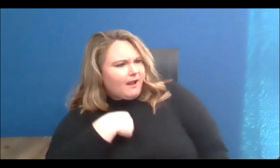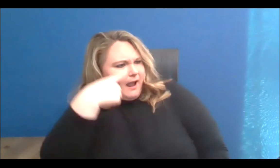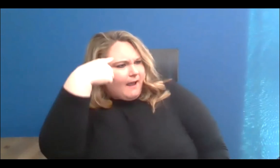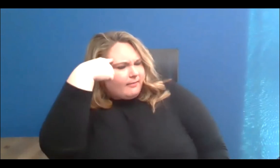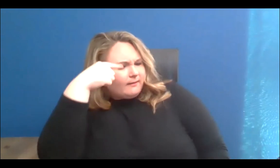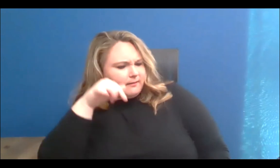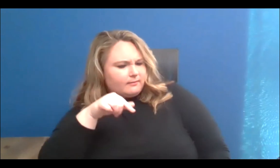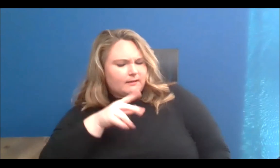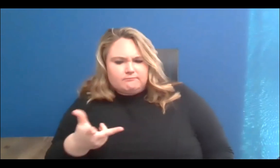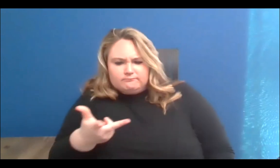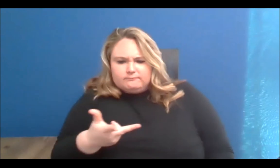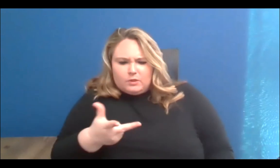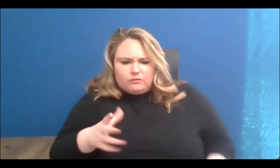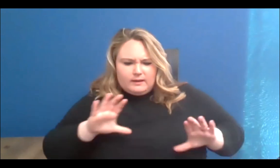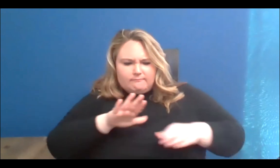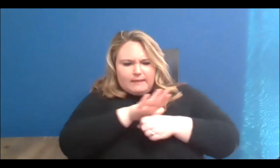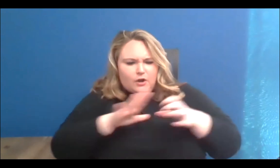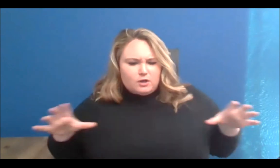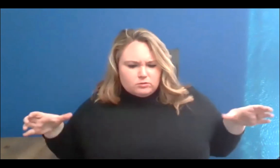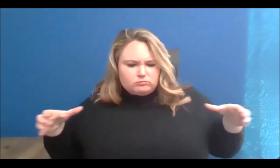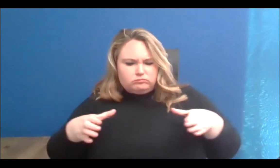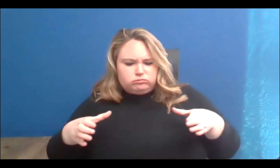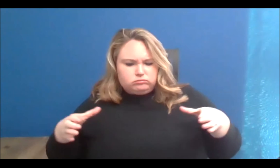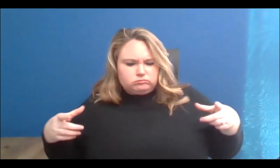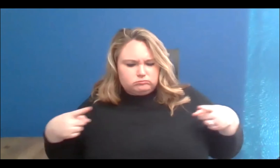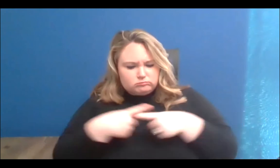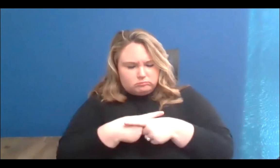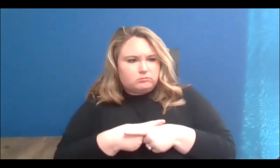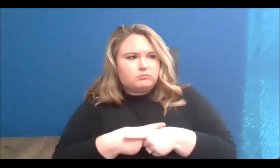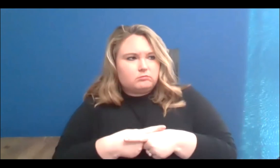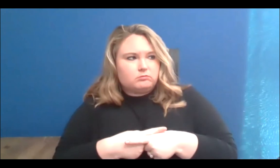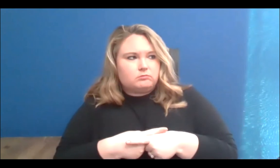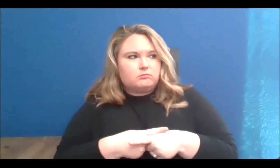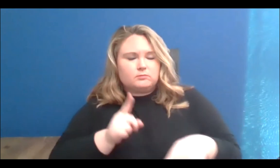being the only way to really look at the world for myself, because even the way